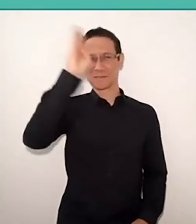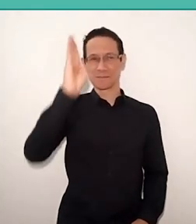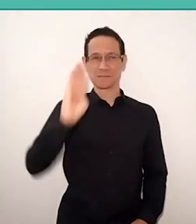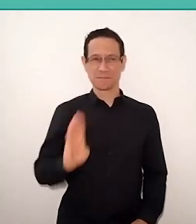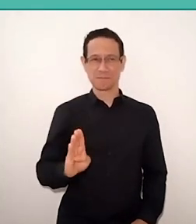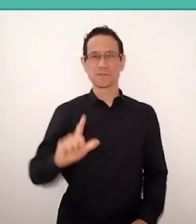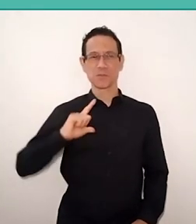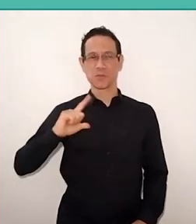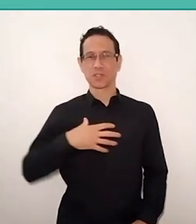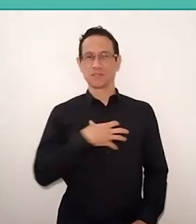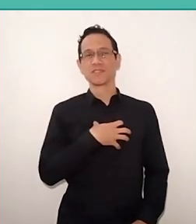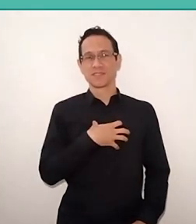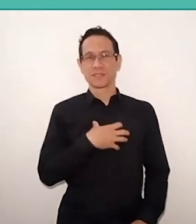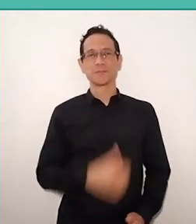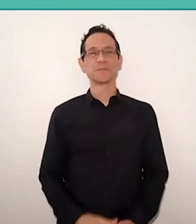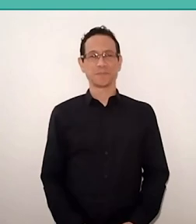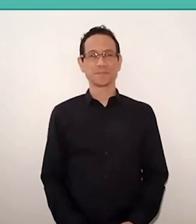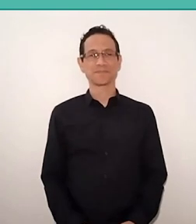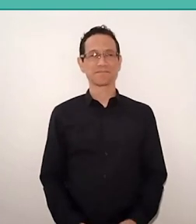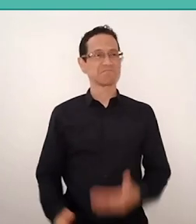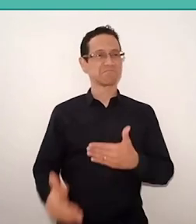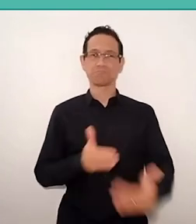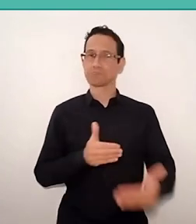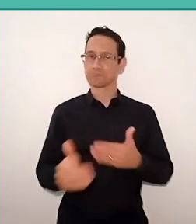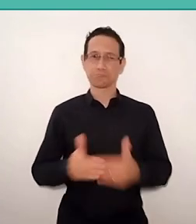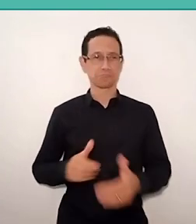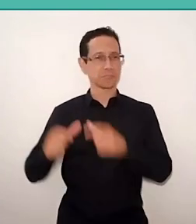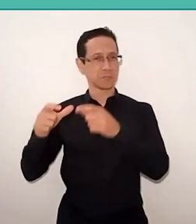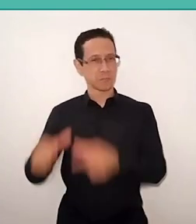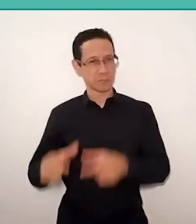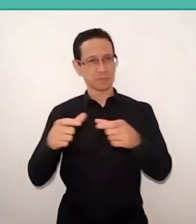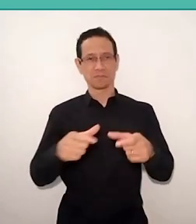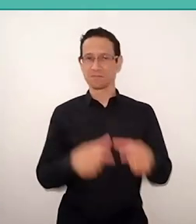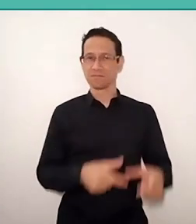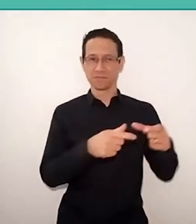wherever he was, and he was always like that,